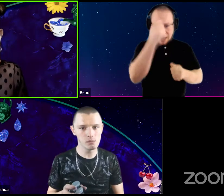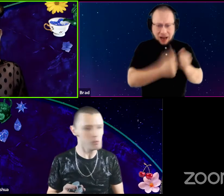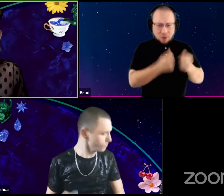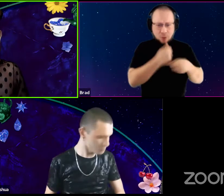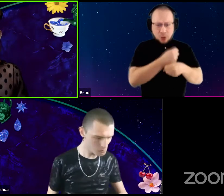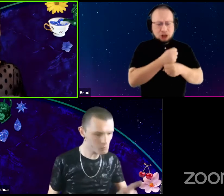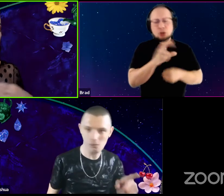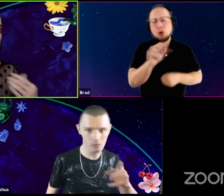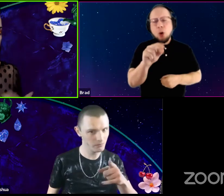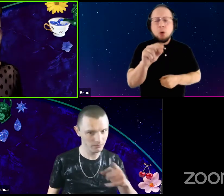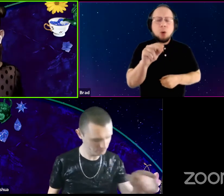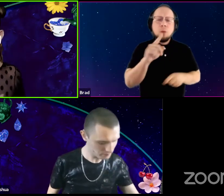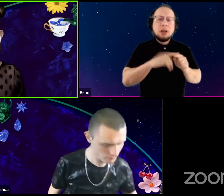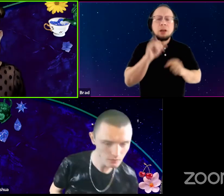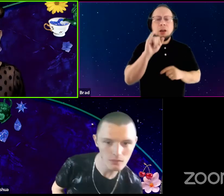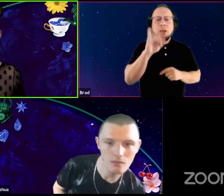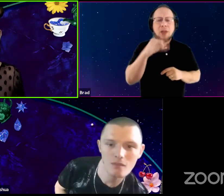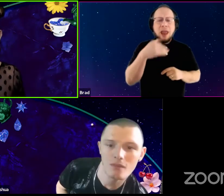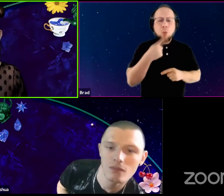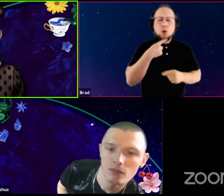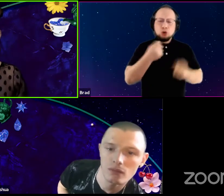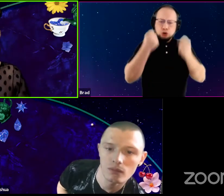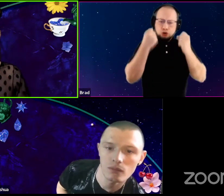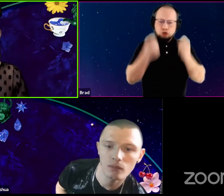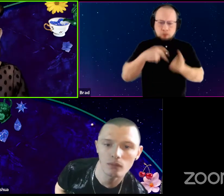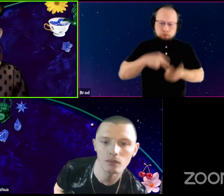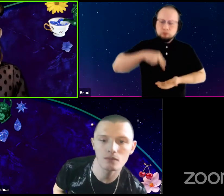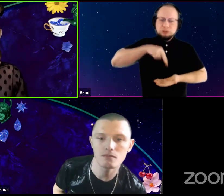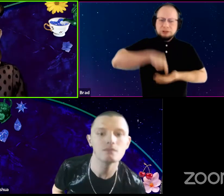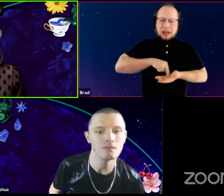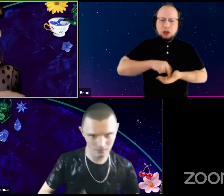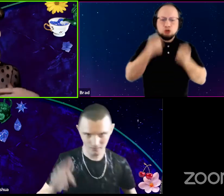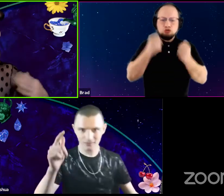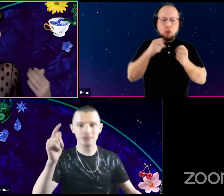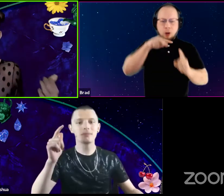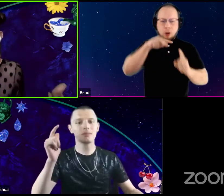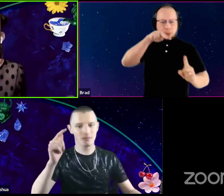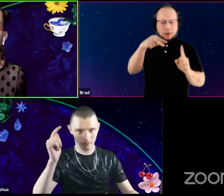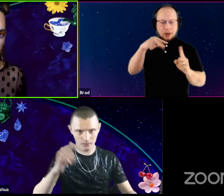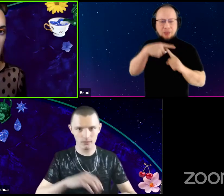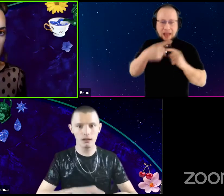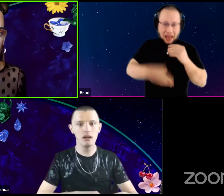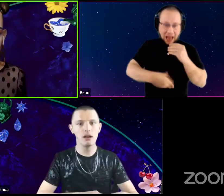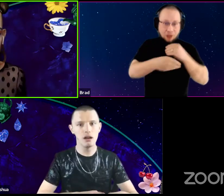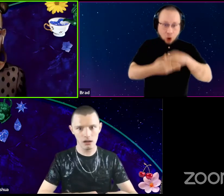But when you take a really strong stance and really strong point of view, and then add that onto your two dimensional character,